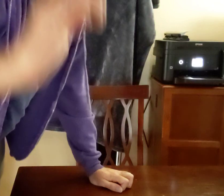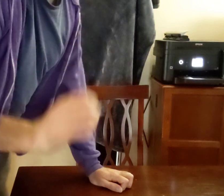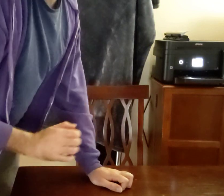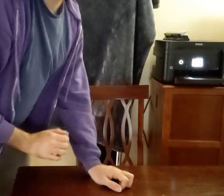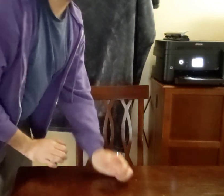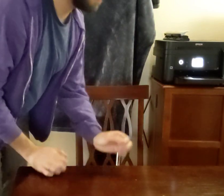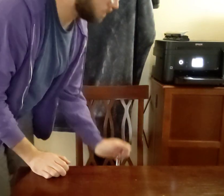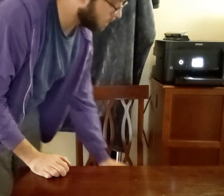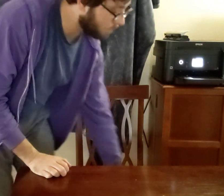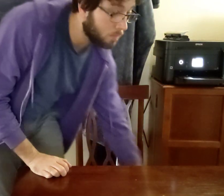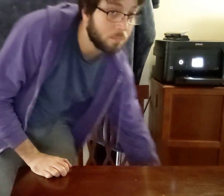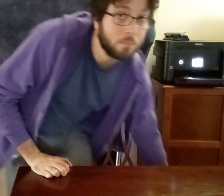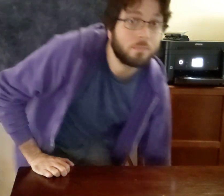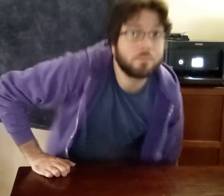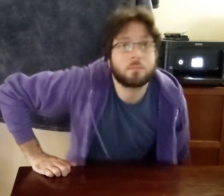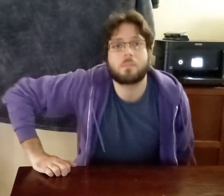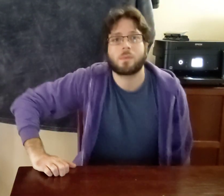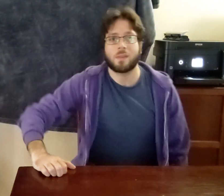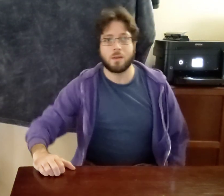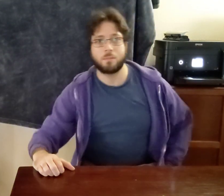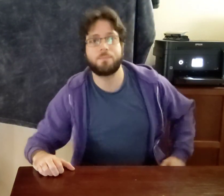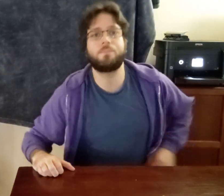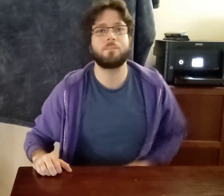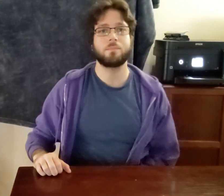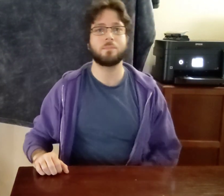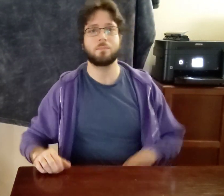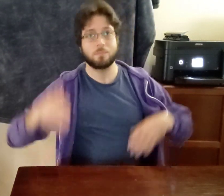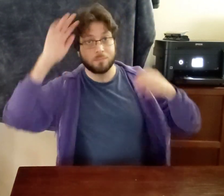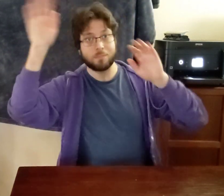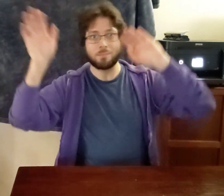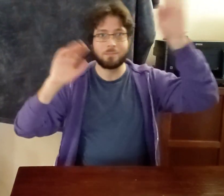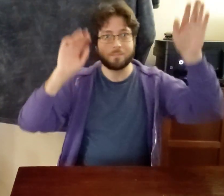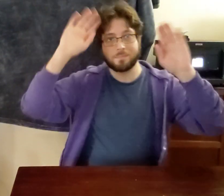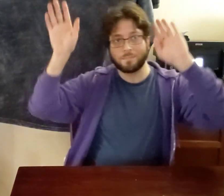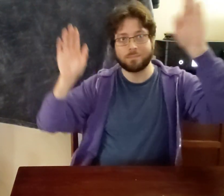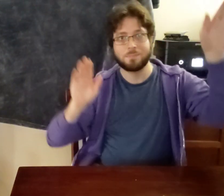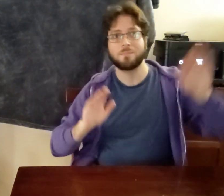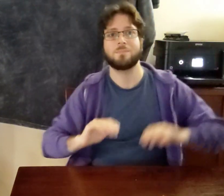ASL Subtitles Glossed in English (this is not broken English, it's badly signed ASL :P ) HELLO++